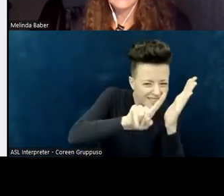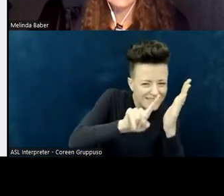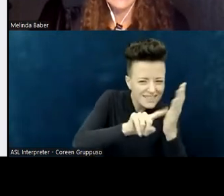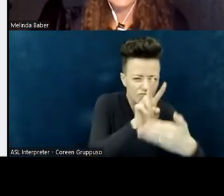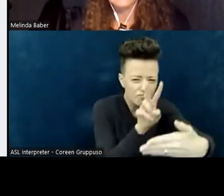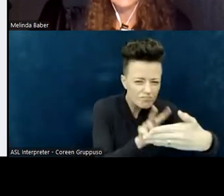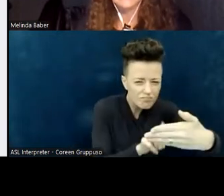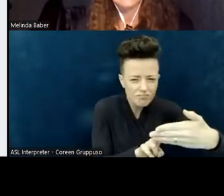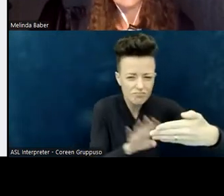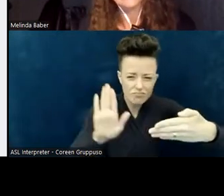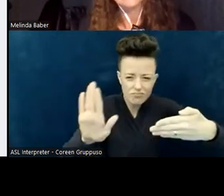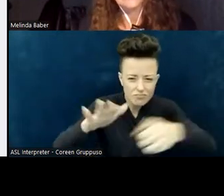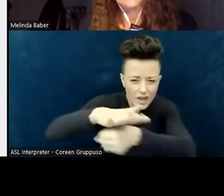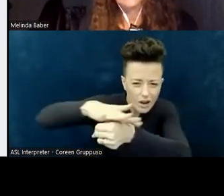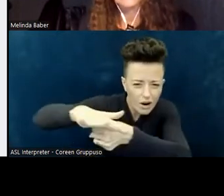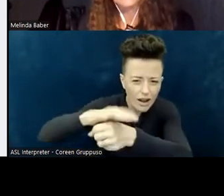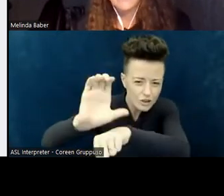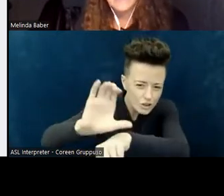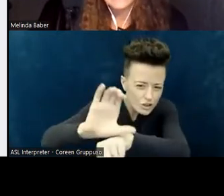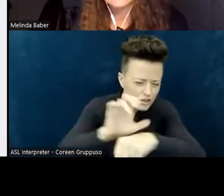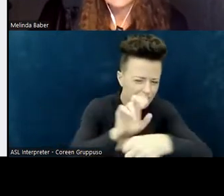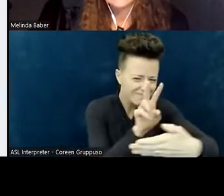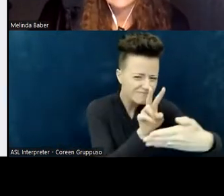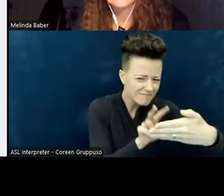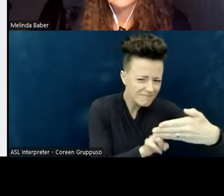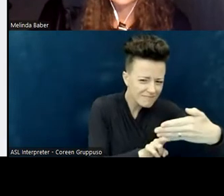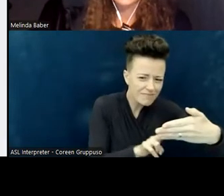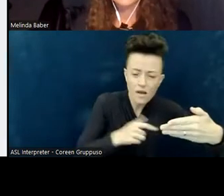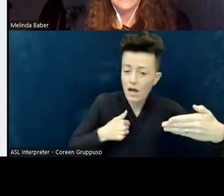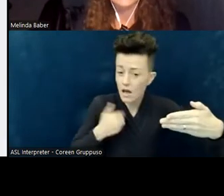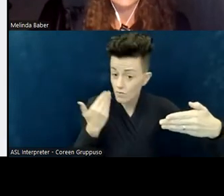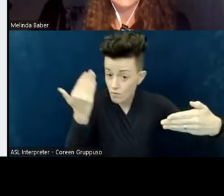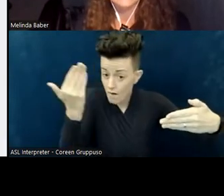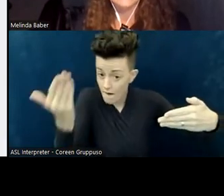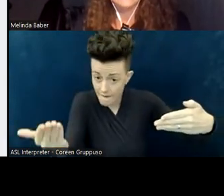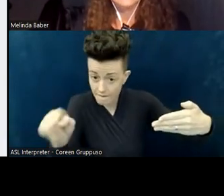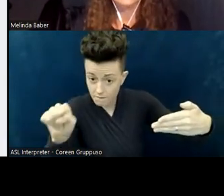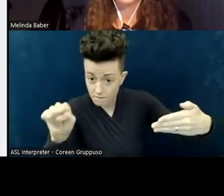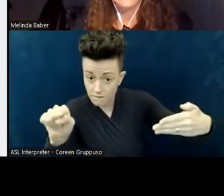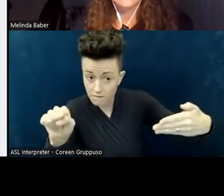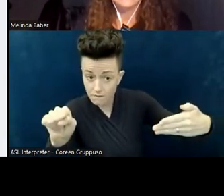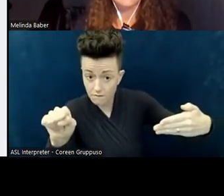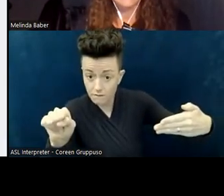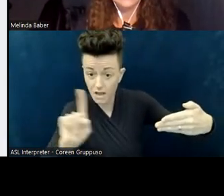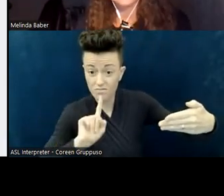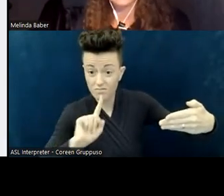or that happening or that event, when you arrived, did it matter that things might not have matched up